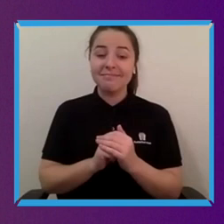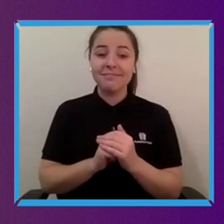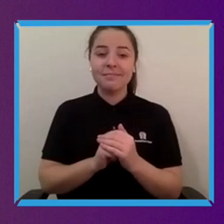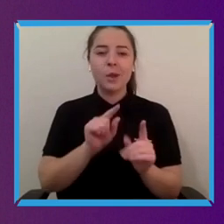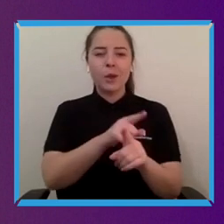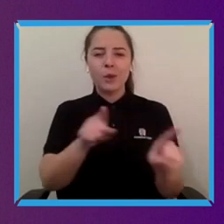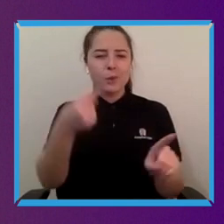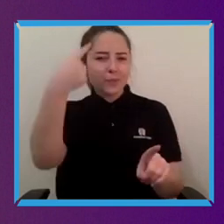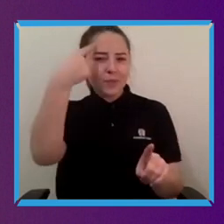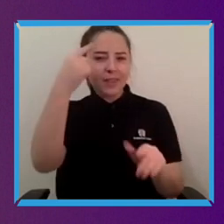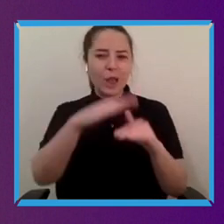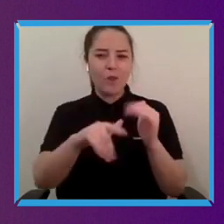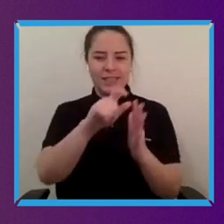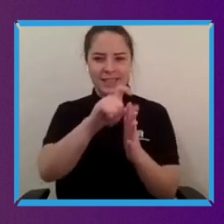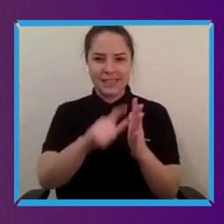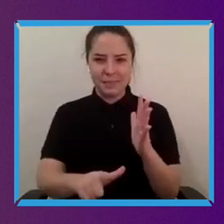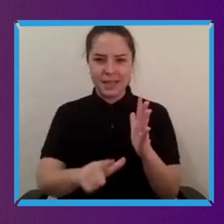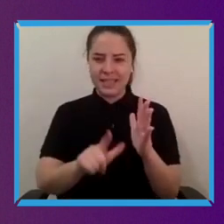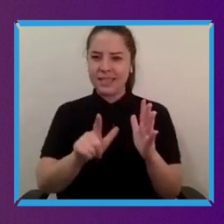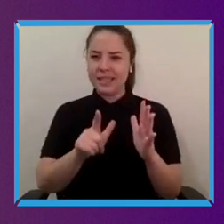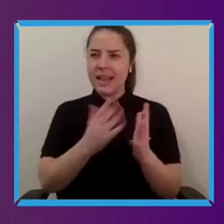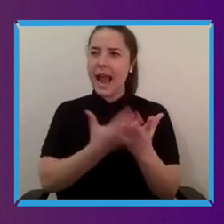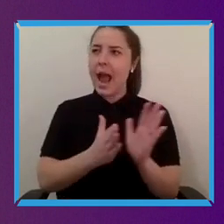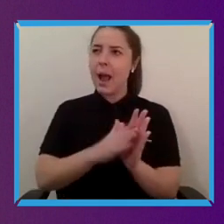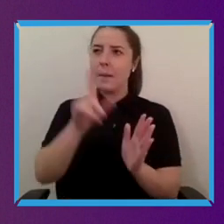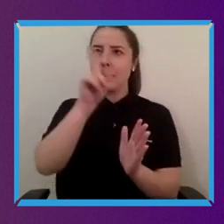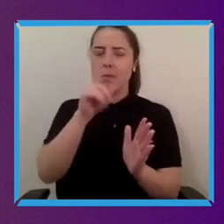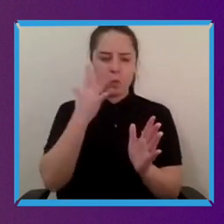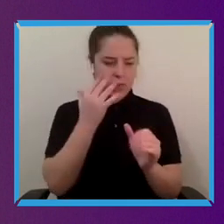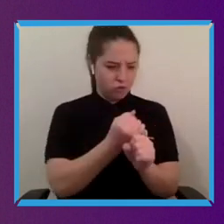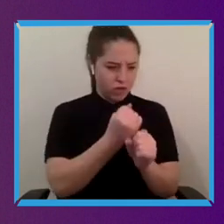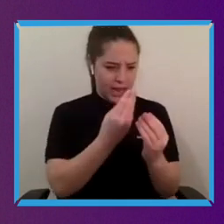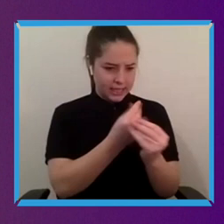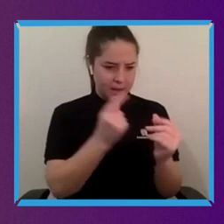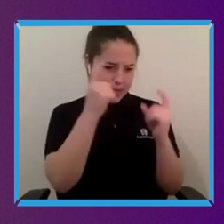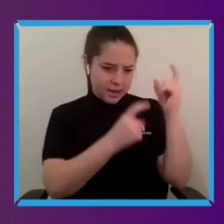disability plays in creativity. Srin: Thanks for thanks for the question Pete.